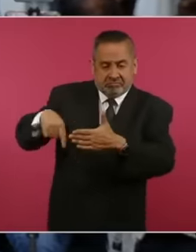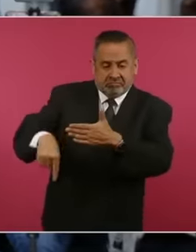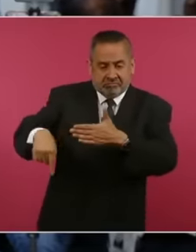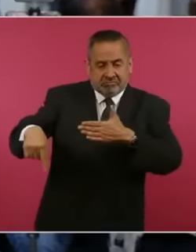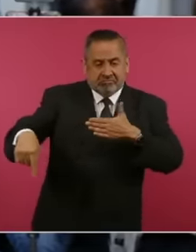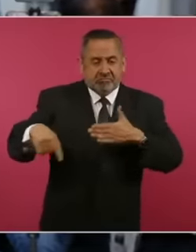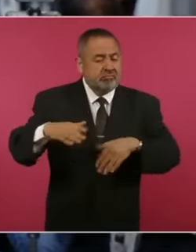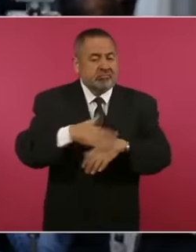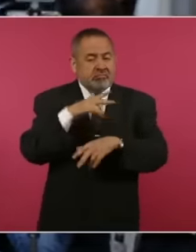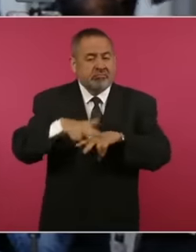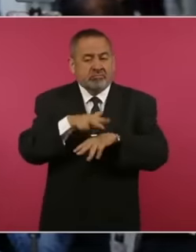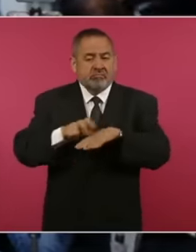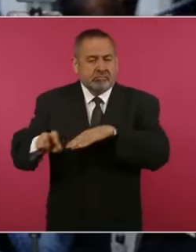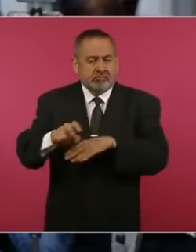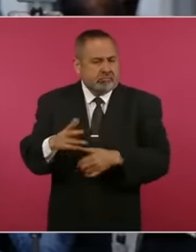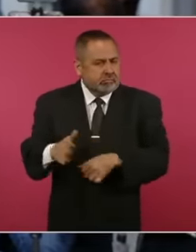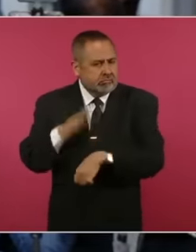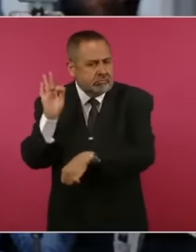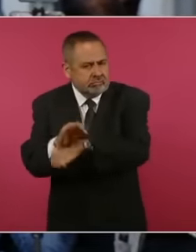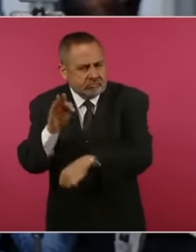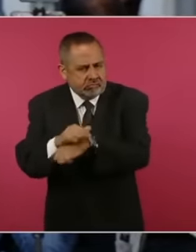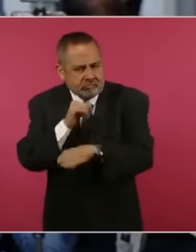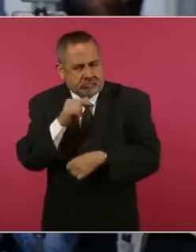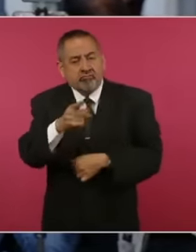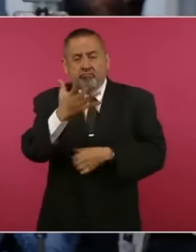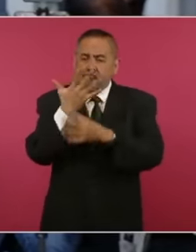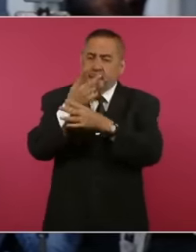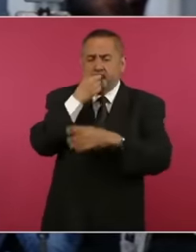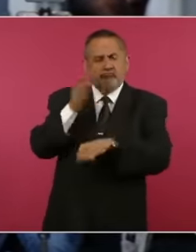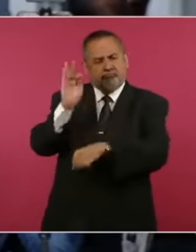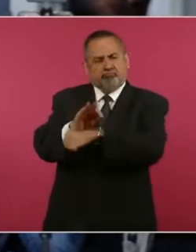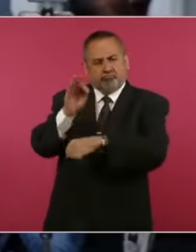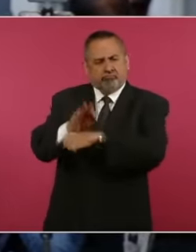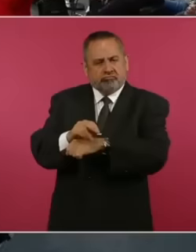Why did you not protect nature as you said you were going to do at the beginning of your government?